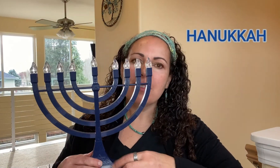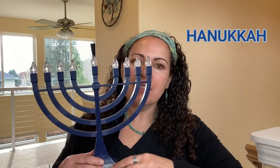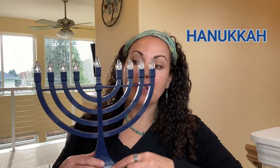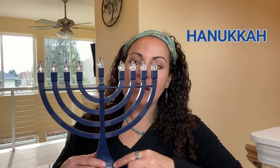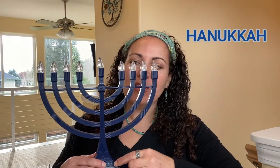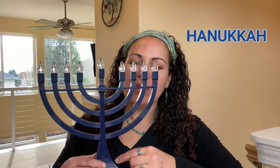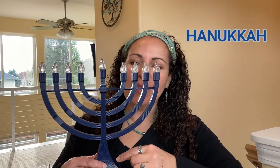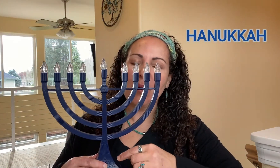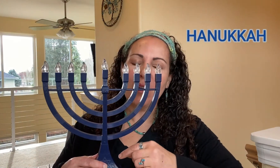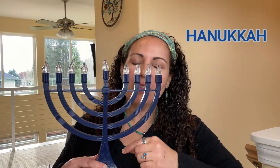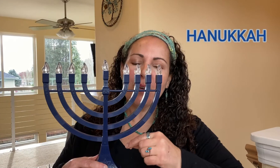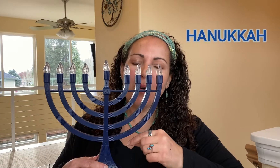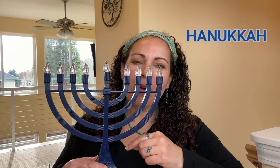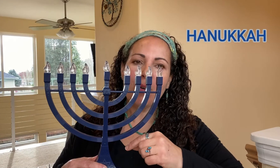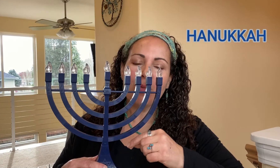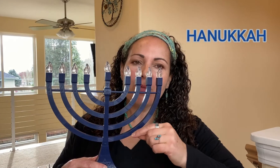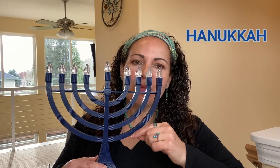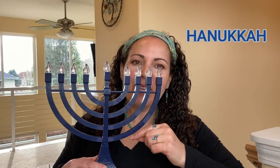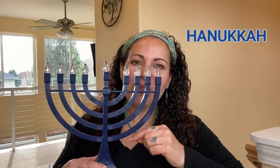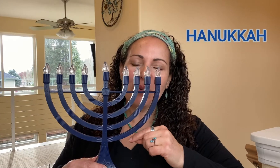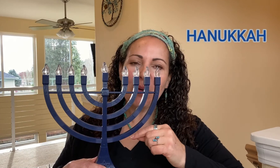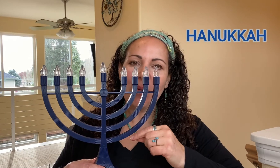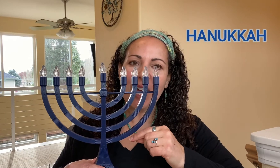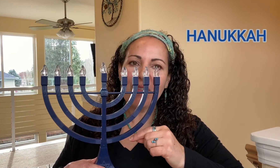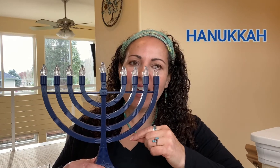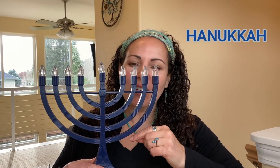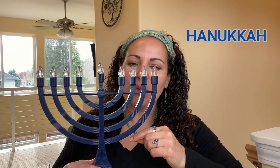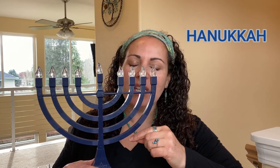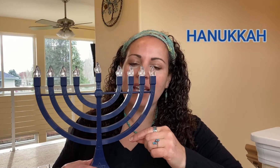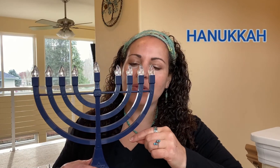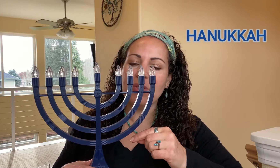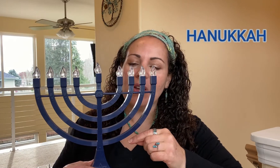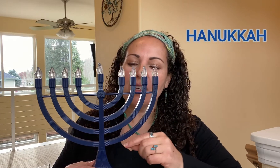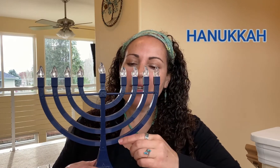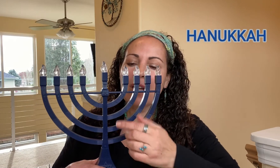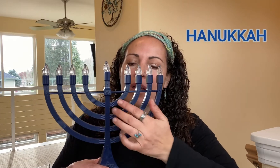This is an electric menorah. A regular menorah would have actual candles on it.